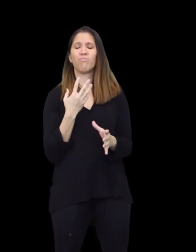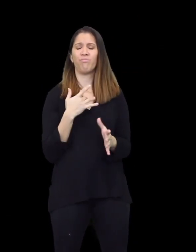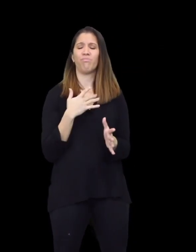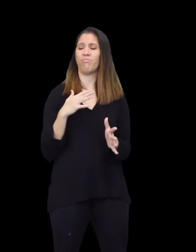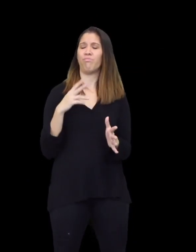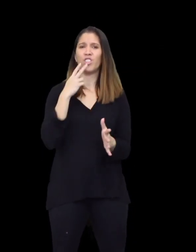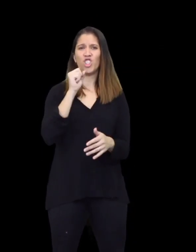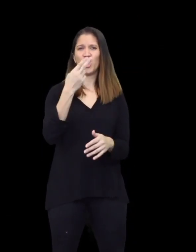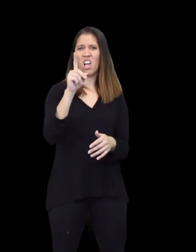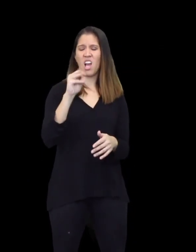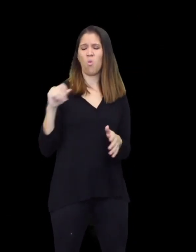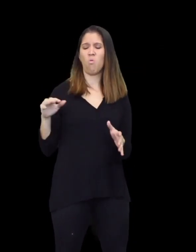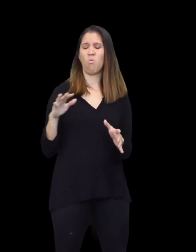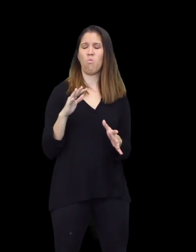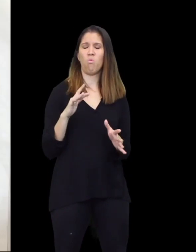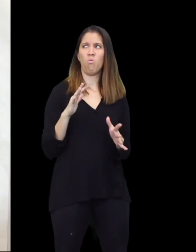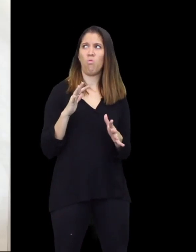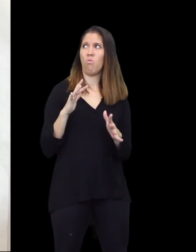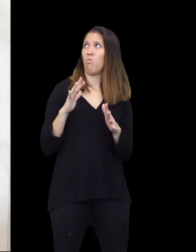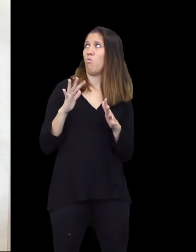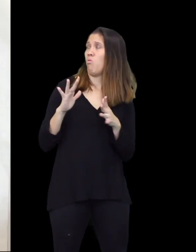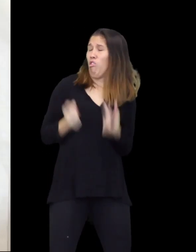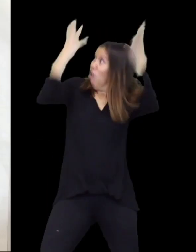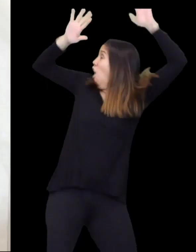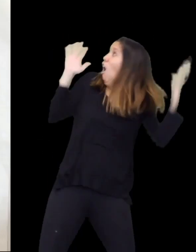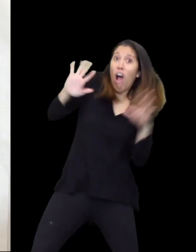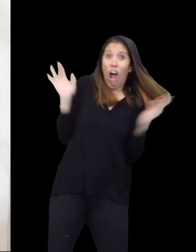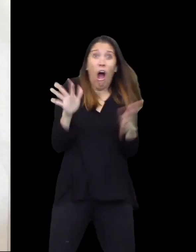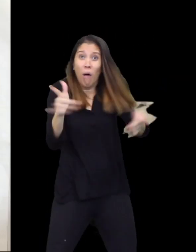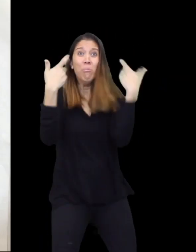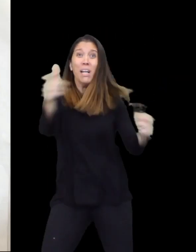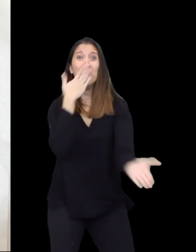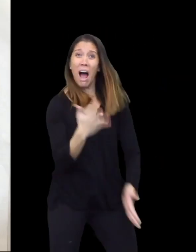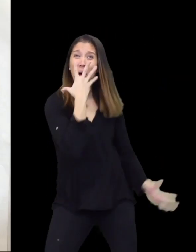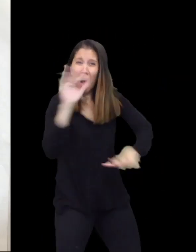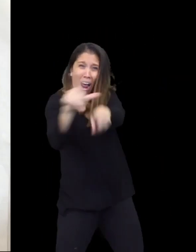then he saw a shadow and looked up. He threw his popcorn! Ahh! THE Big Bad Wolf!